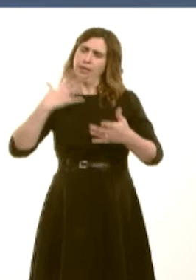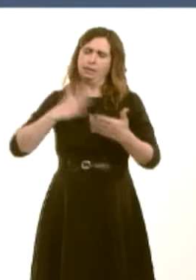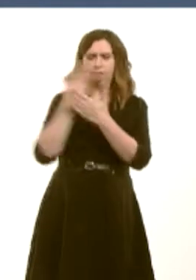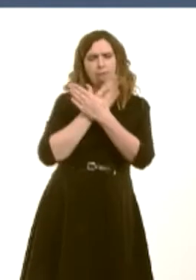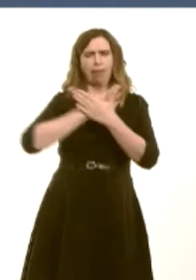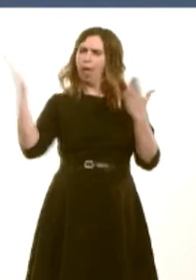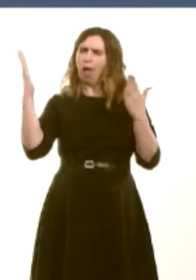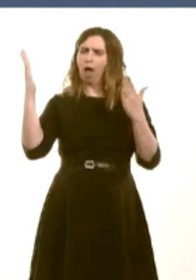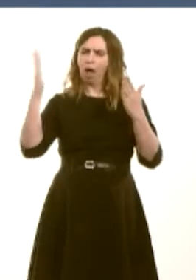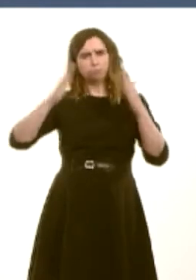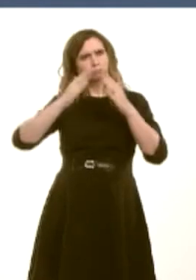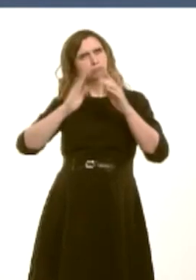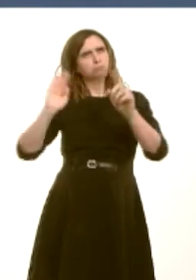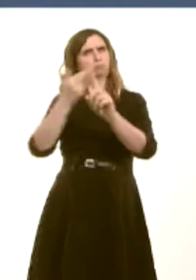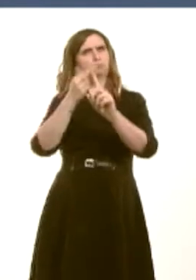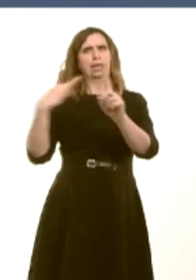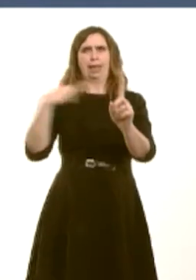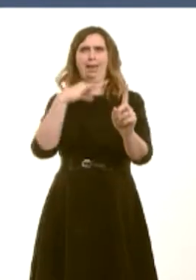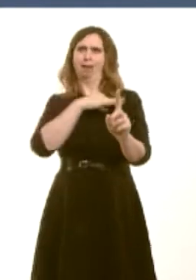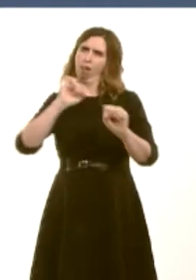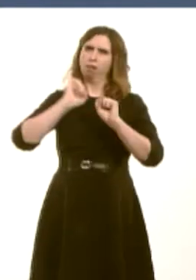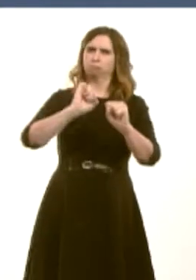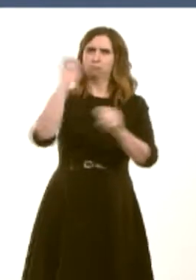its nature as a clinical service.í Kirsty Williams: Do you agree that the Welsh